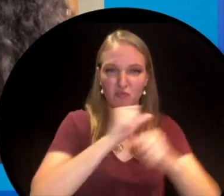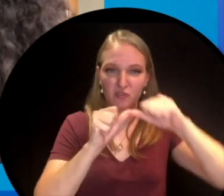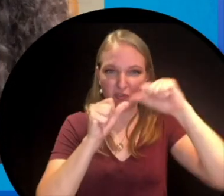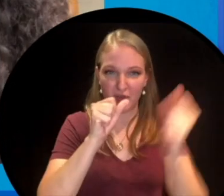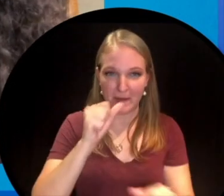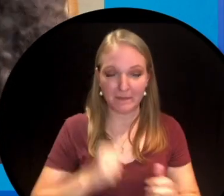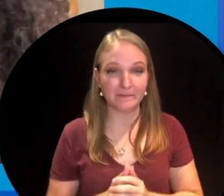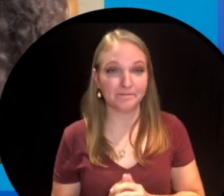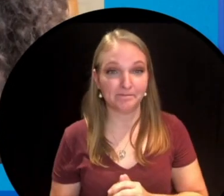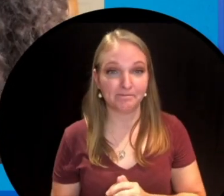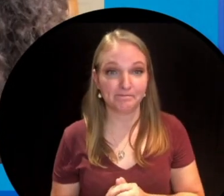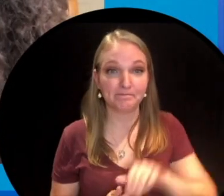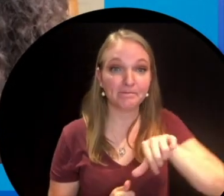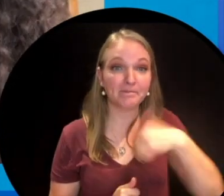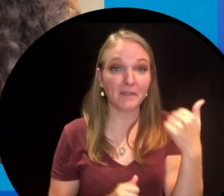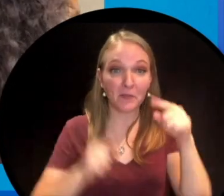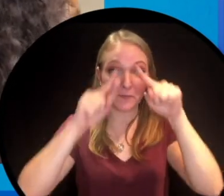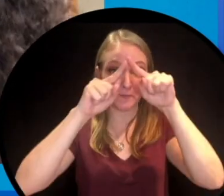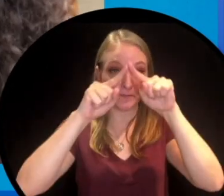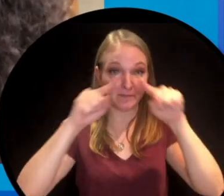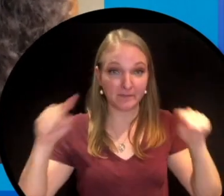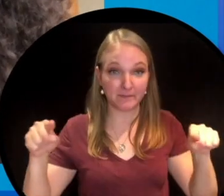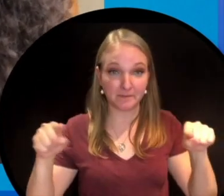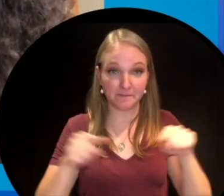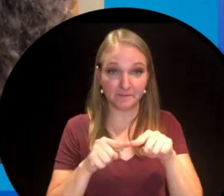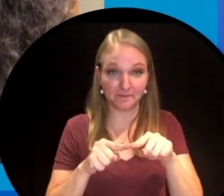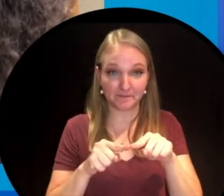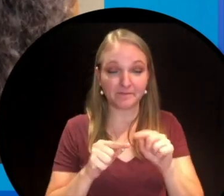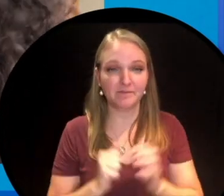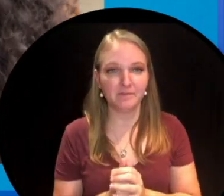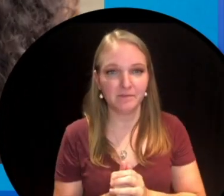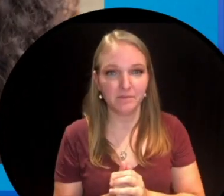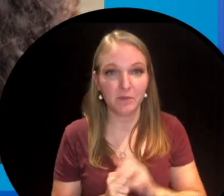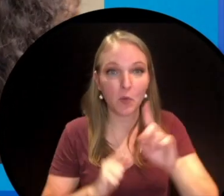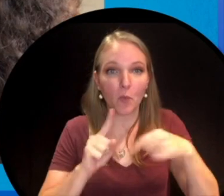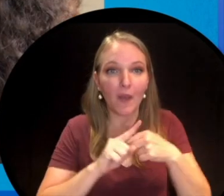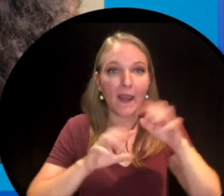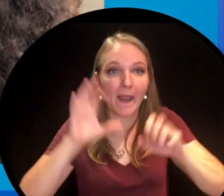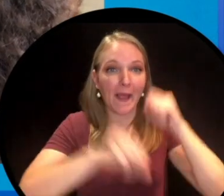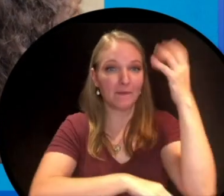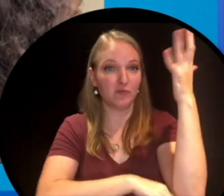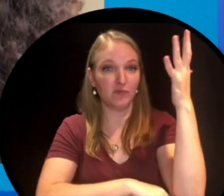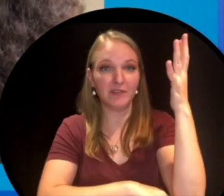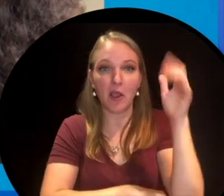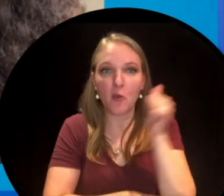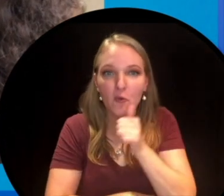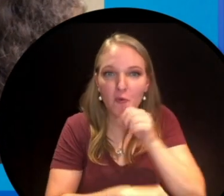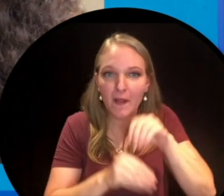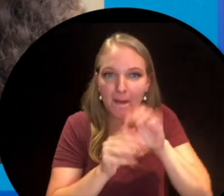And then there are triangles. Nanda discovers triangles when she climbs a tree. If you go out